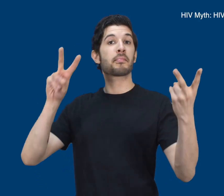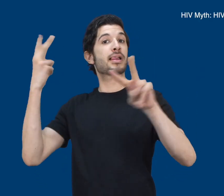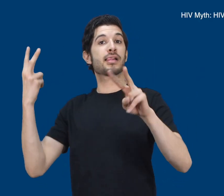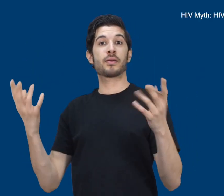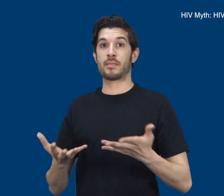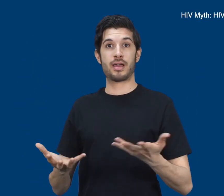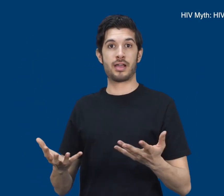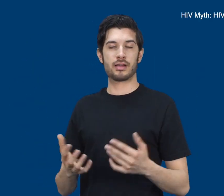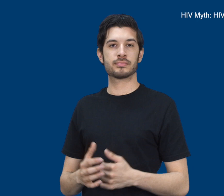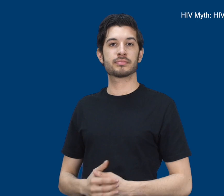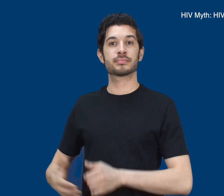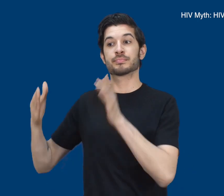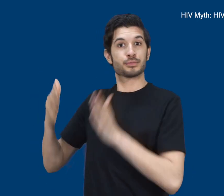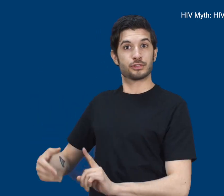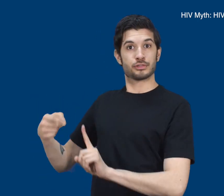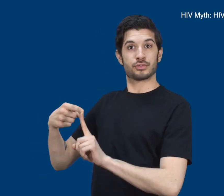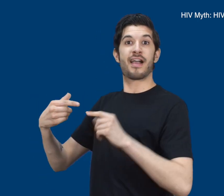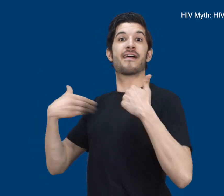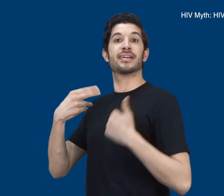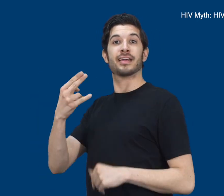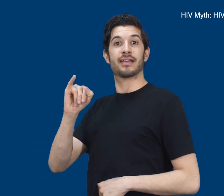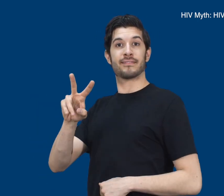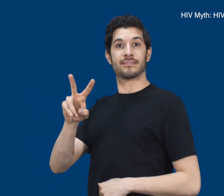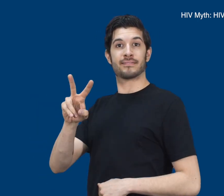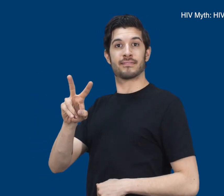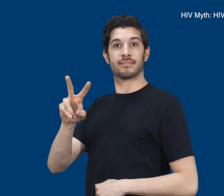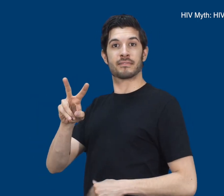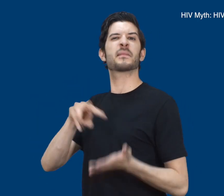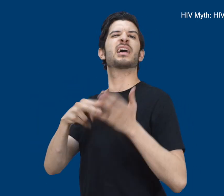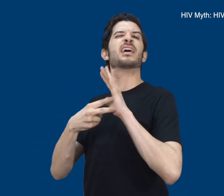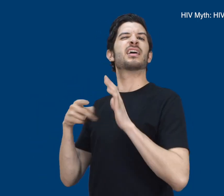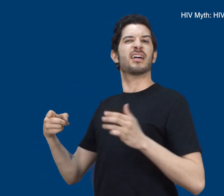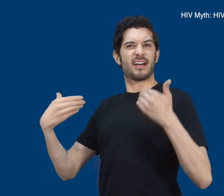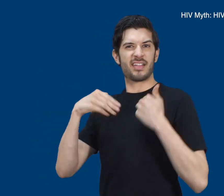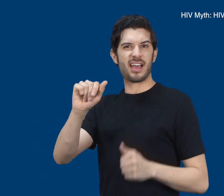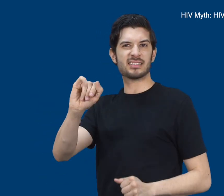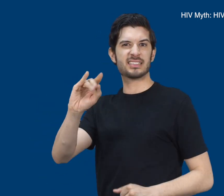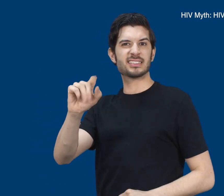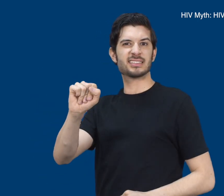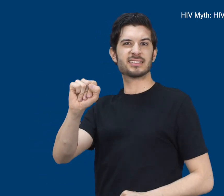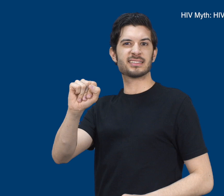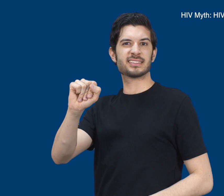Myth: If someone has HIV, that means they have AIDS.